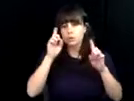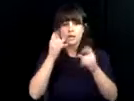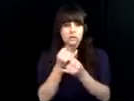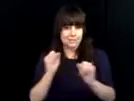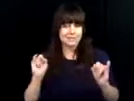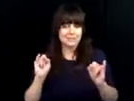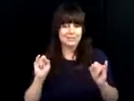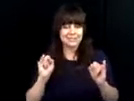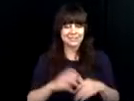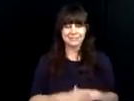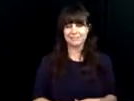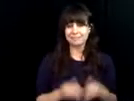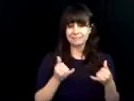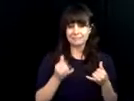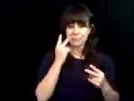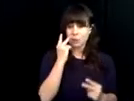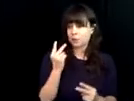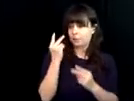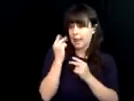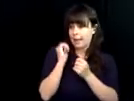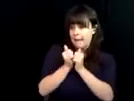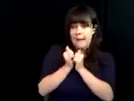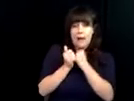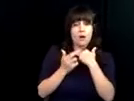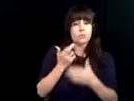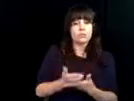with blind individuals or the